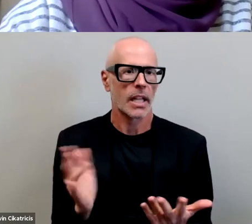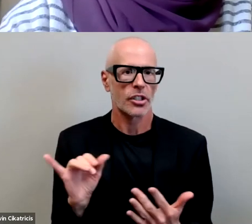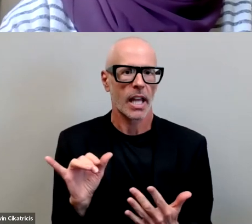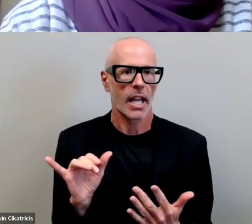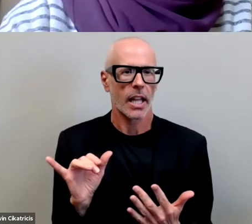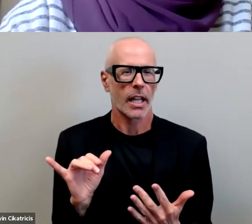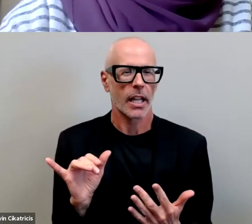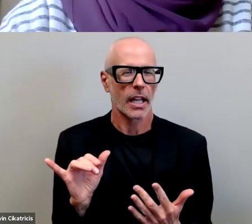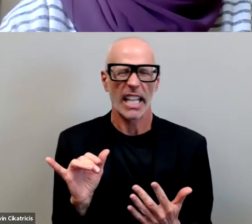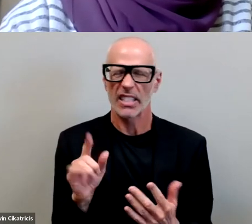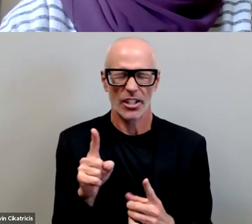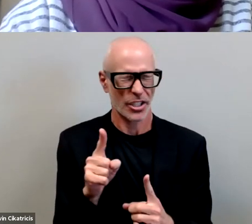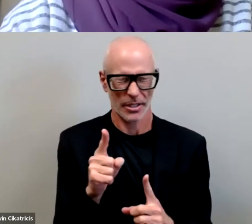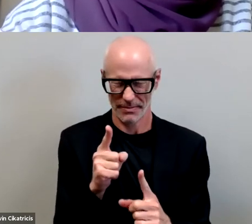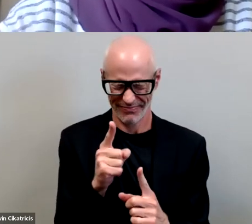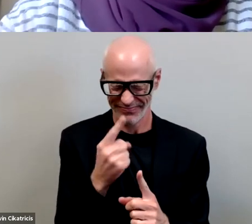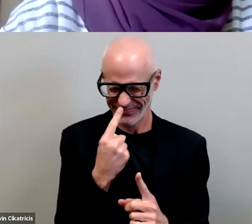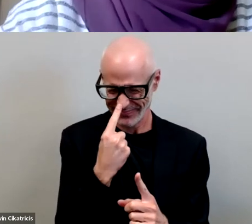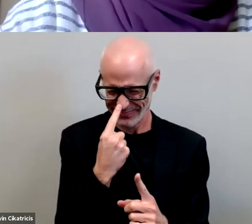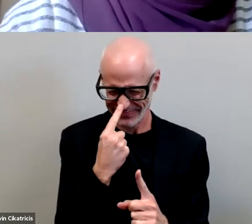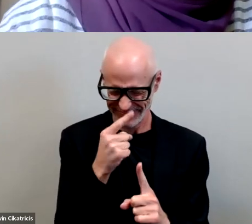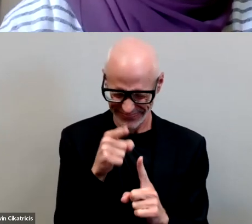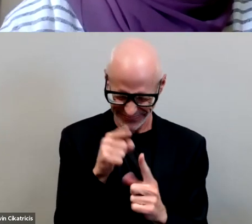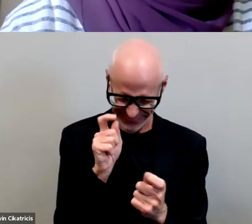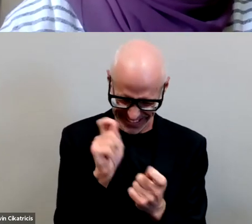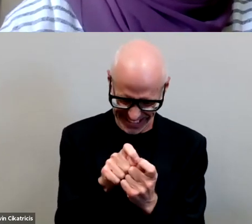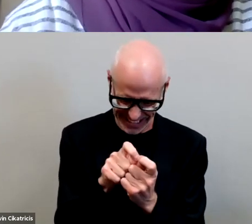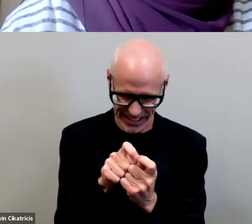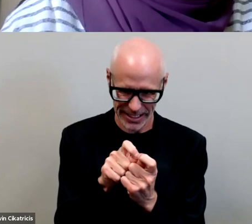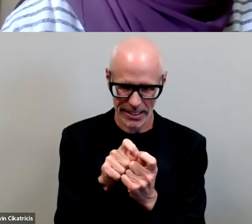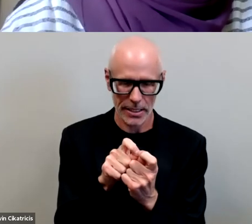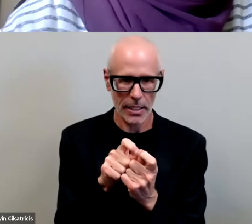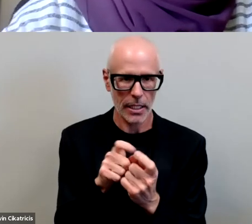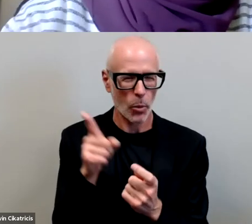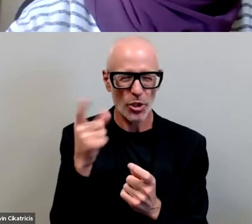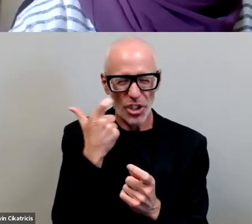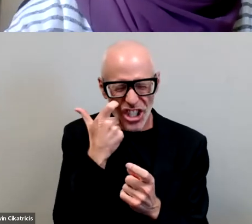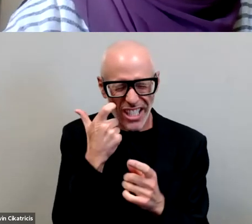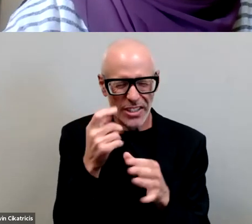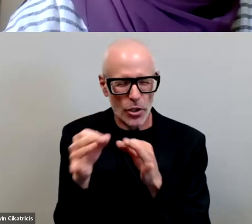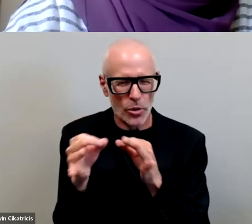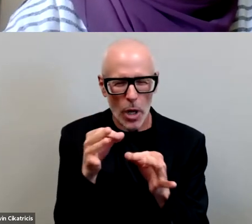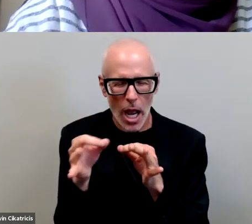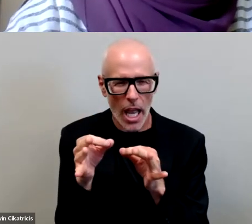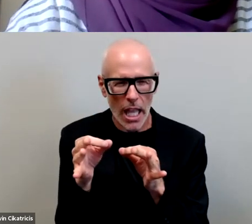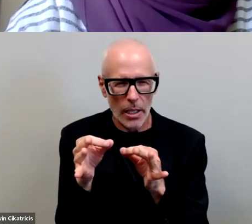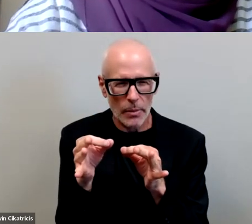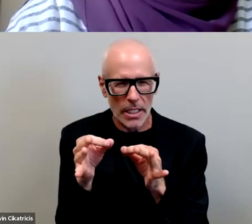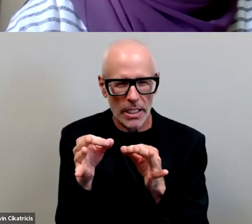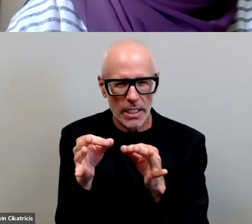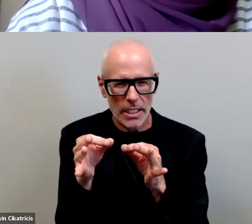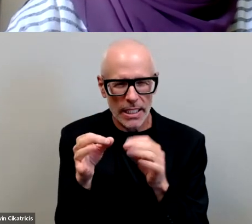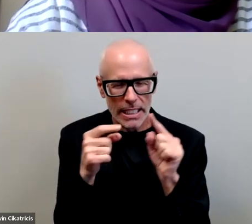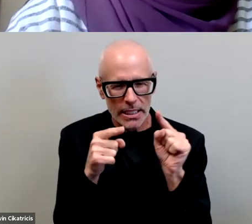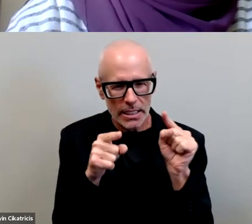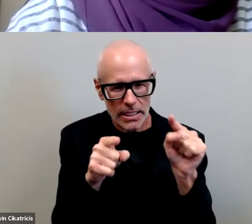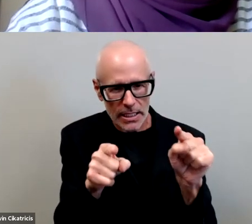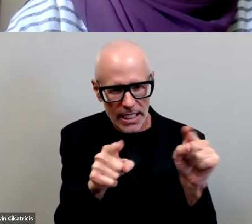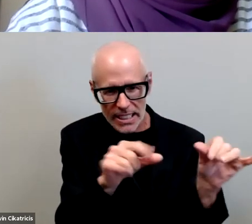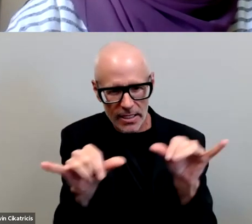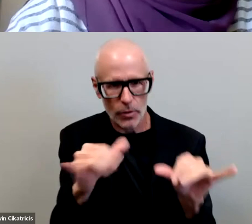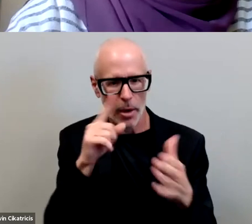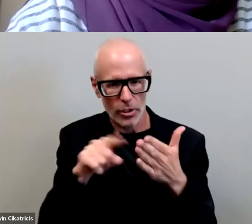a spot-on fashion what you just described is so consistent with my research i just put in the chat